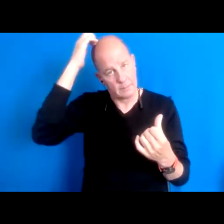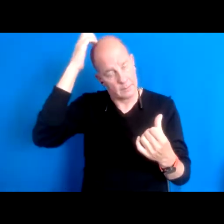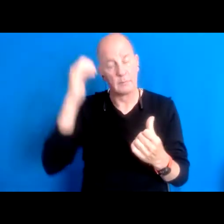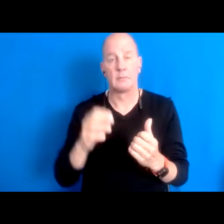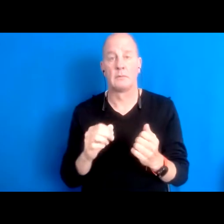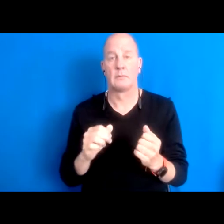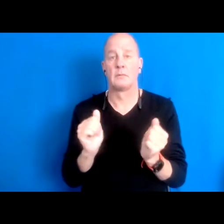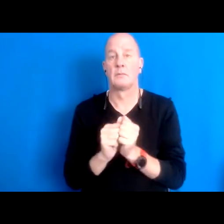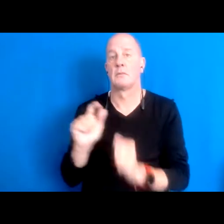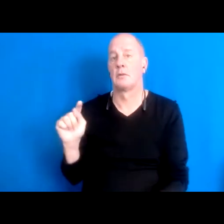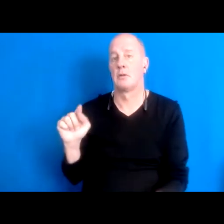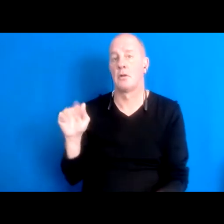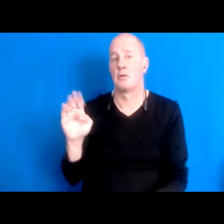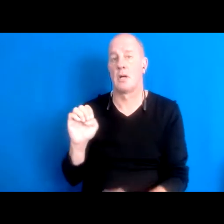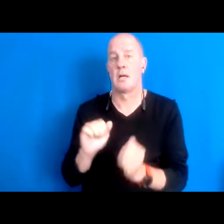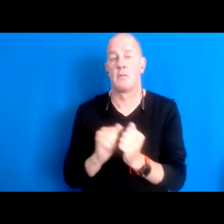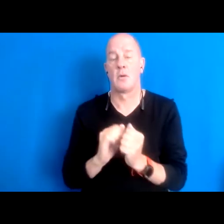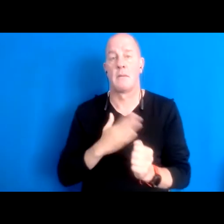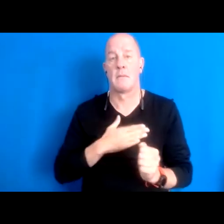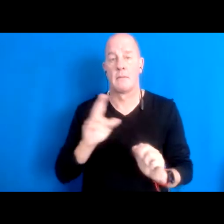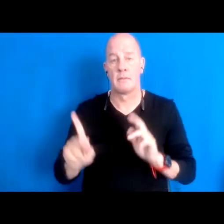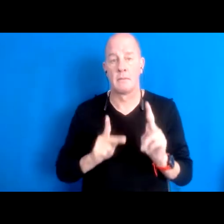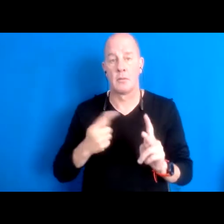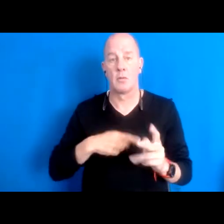minimum when two people were trying to lay down this prayer.